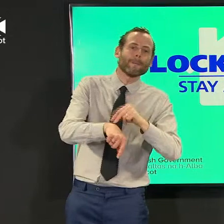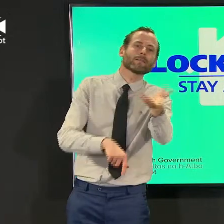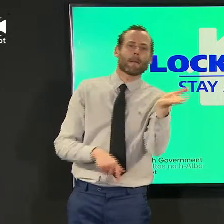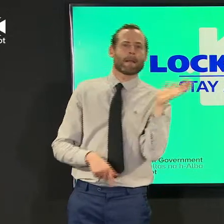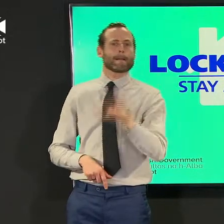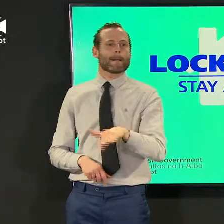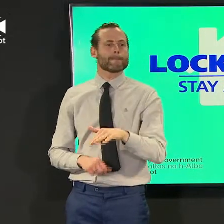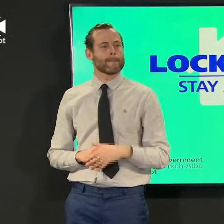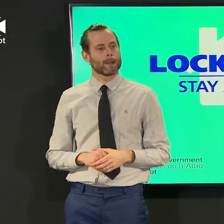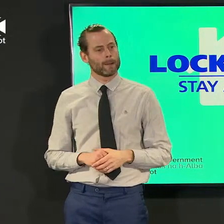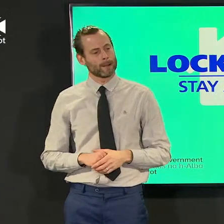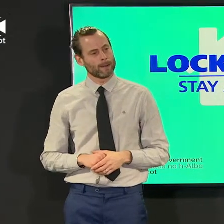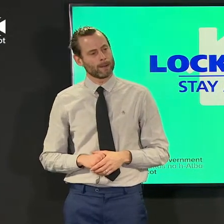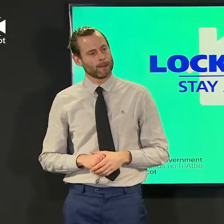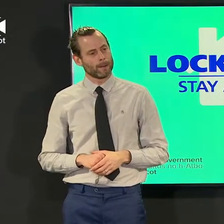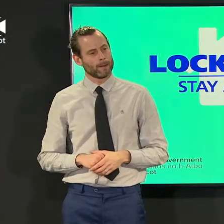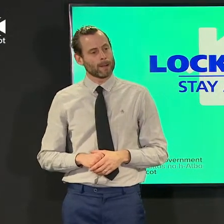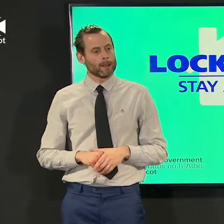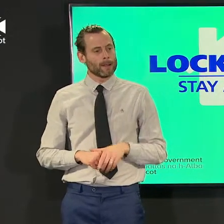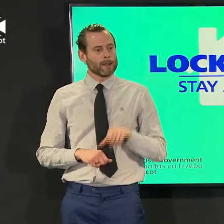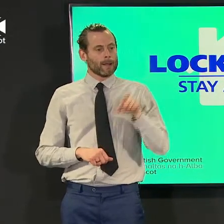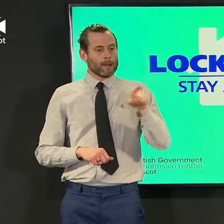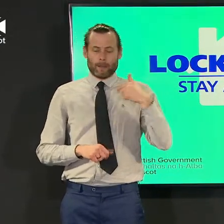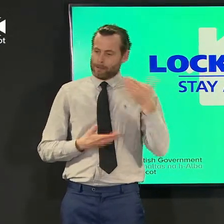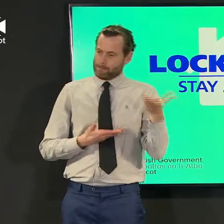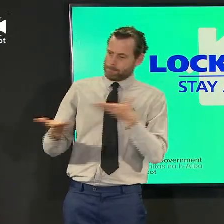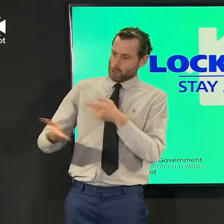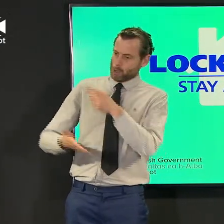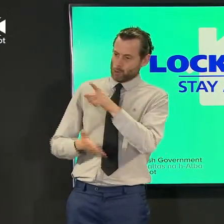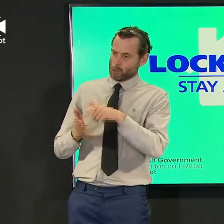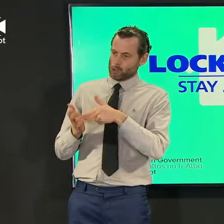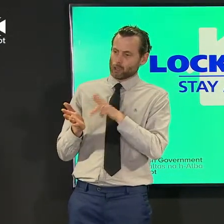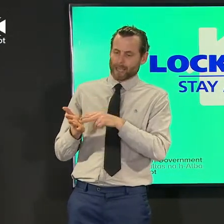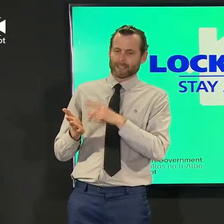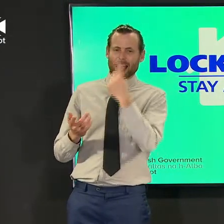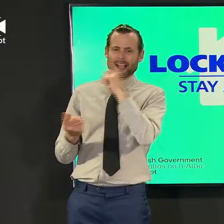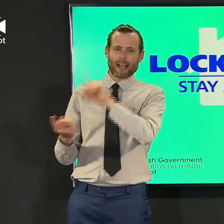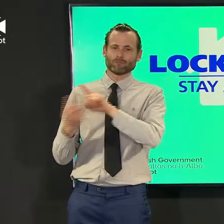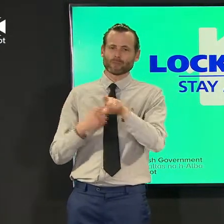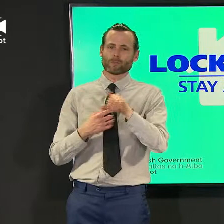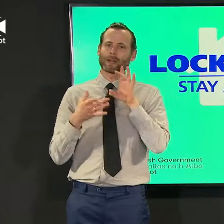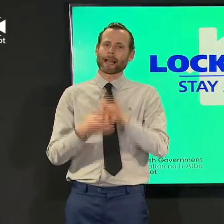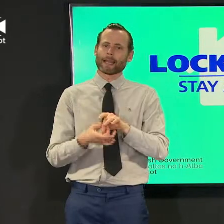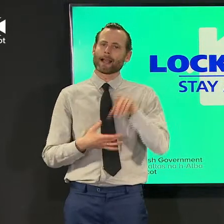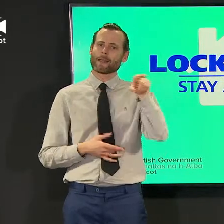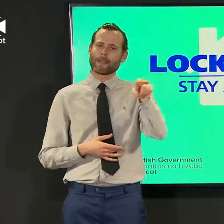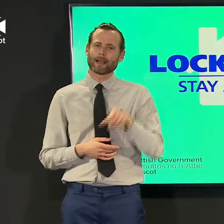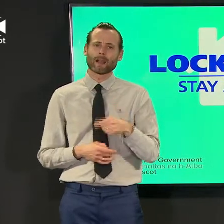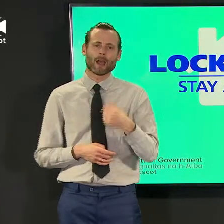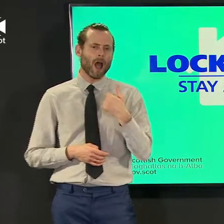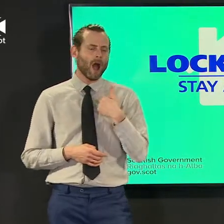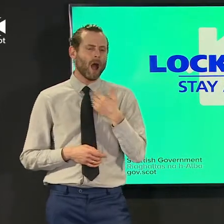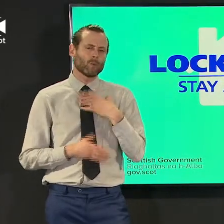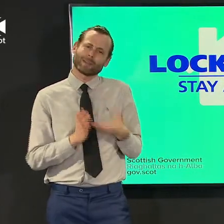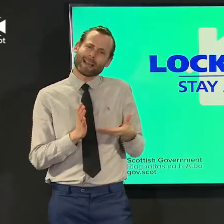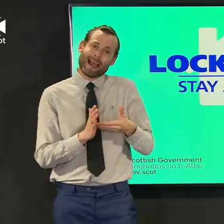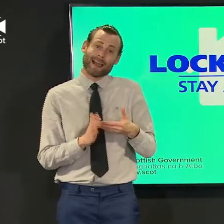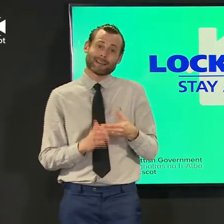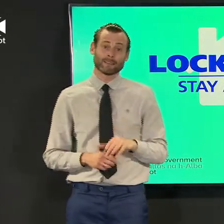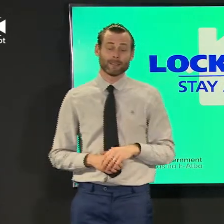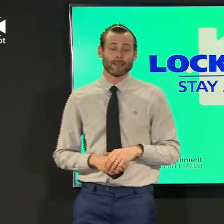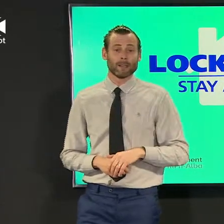i'm going to return to jason on this but let me say a few things about it in 30 years no